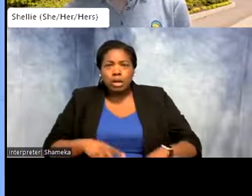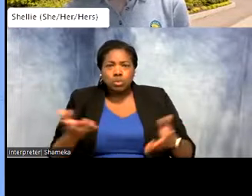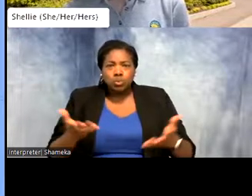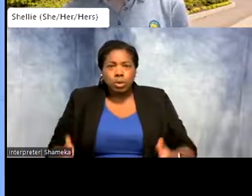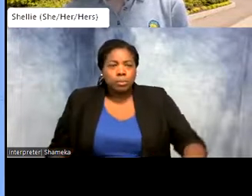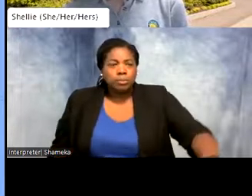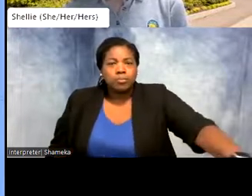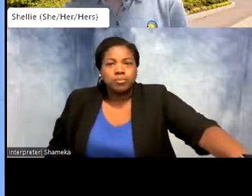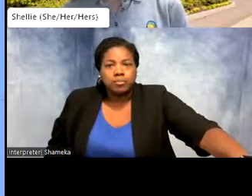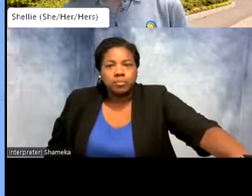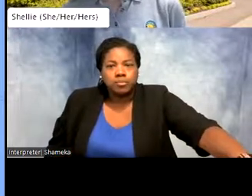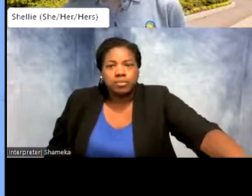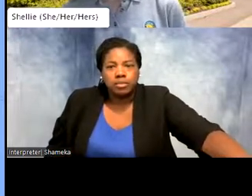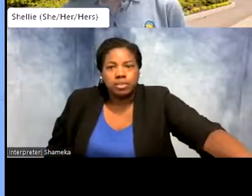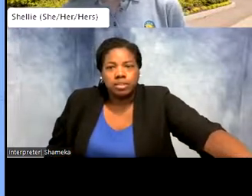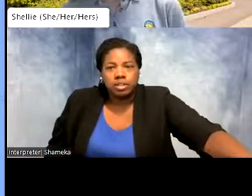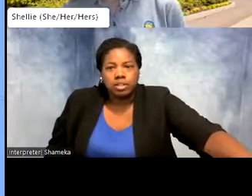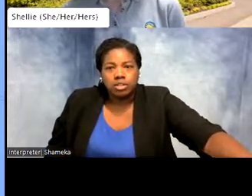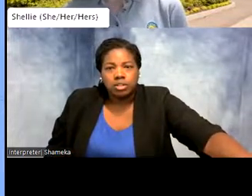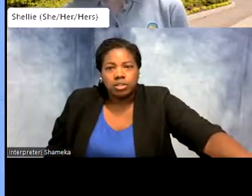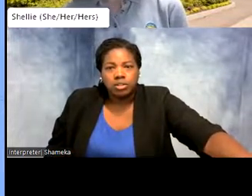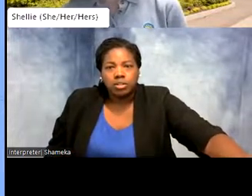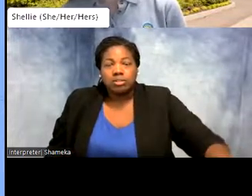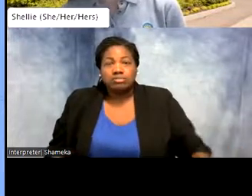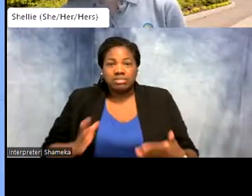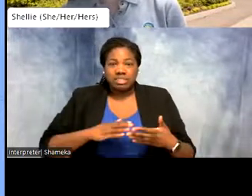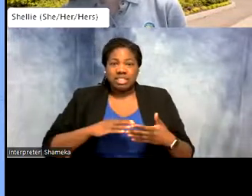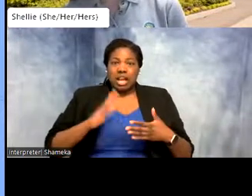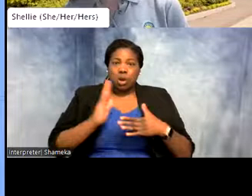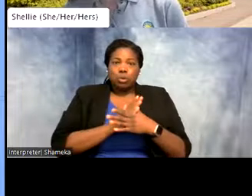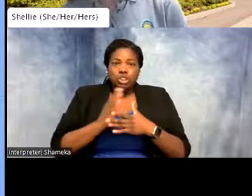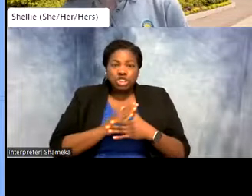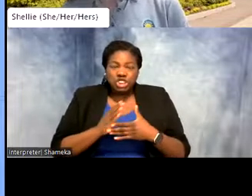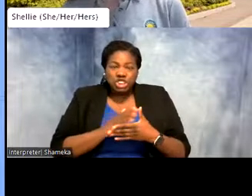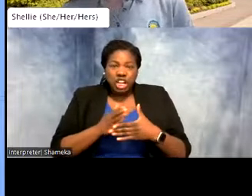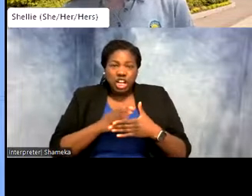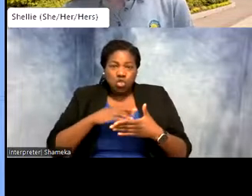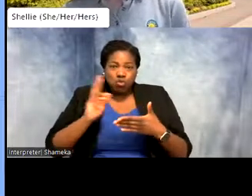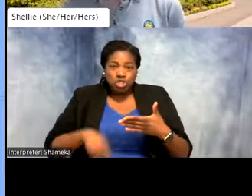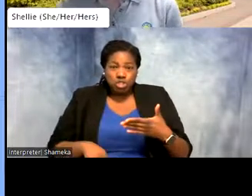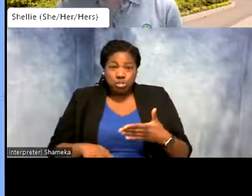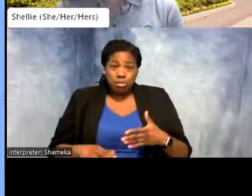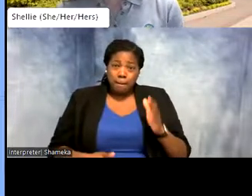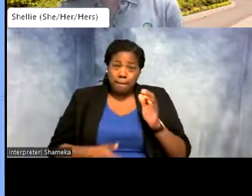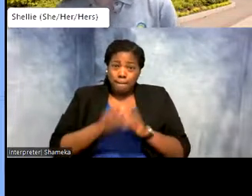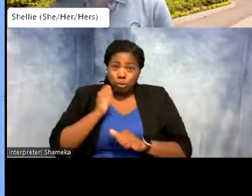I'm going to end this first poll and share our results. The majority of people thought that